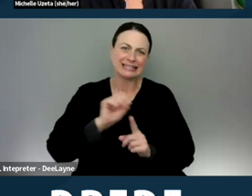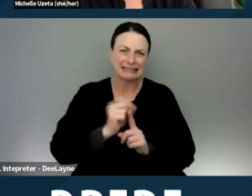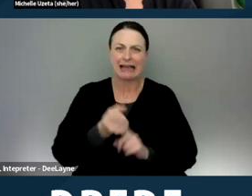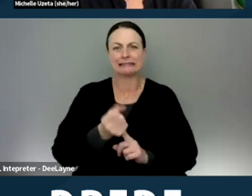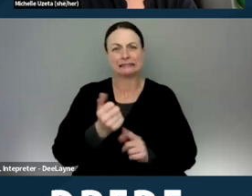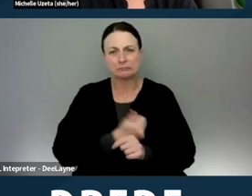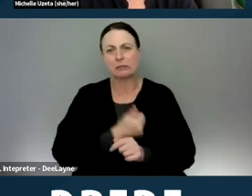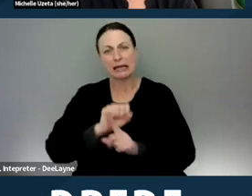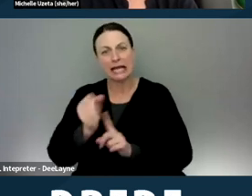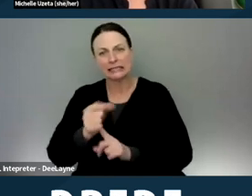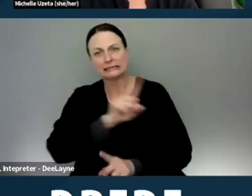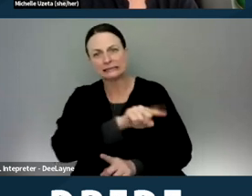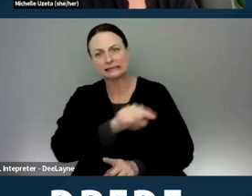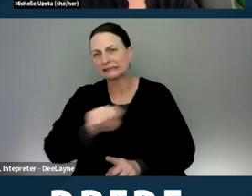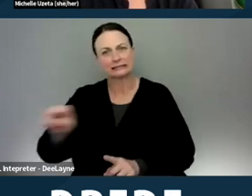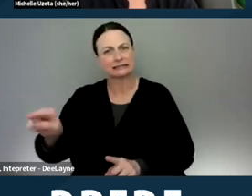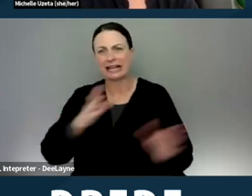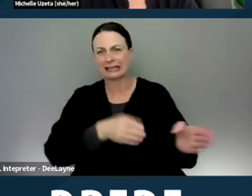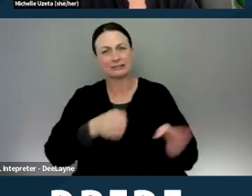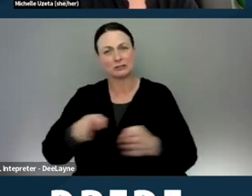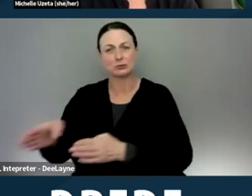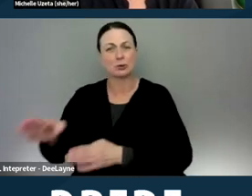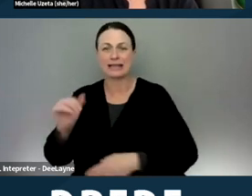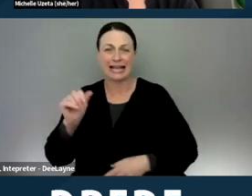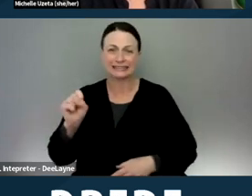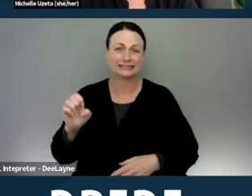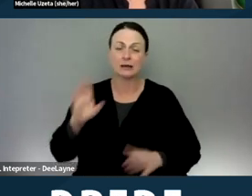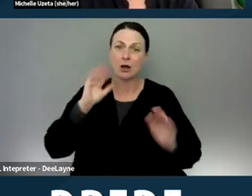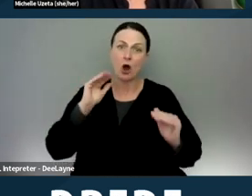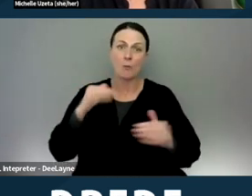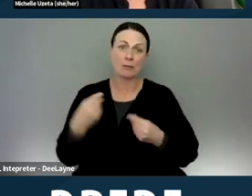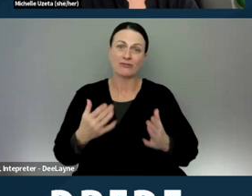and really kind of hoping that the housing provider is being as transparent as possible